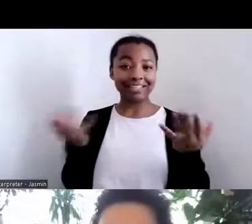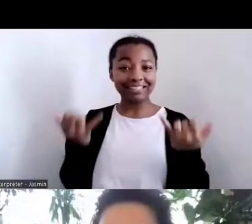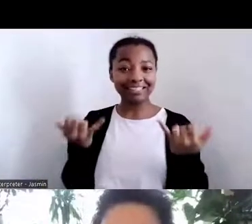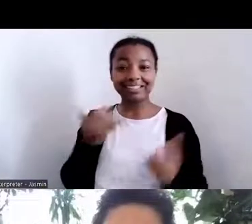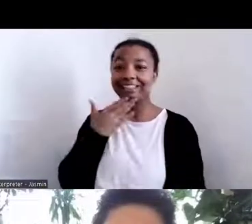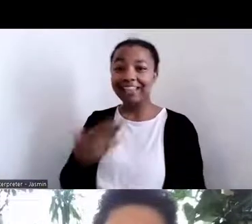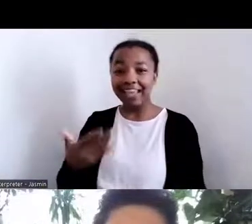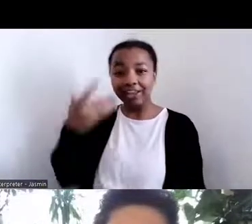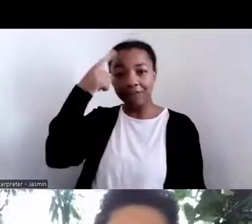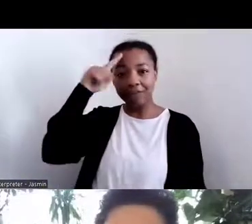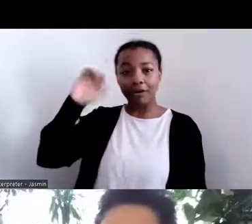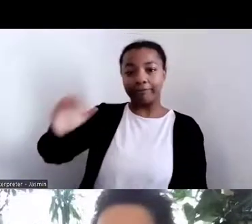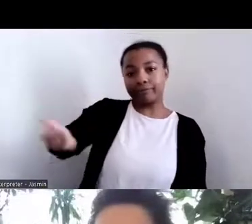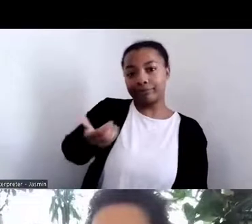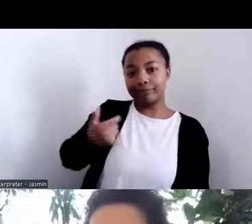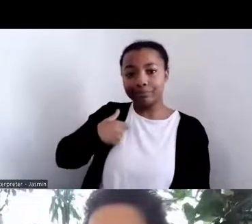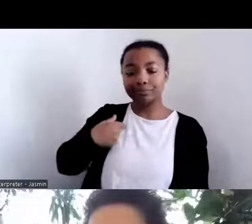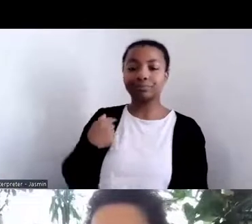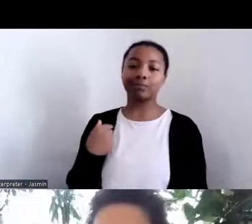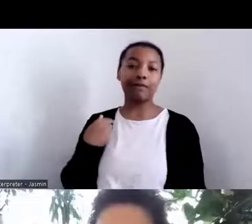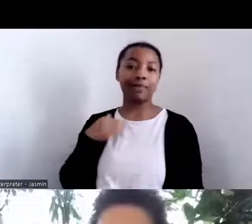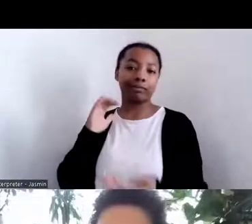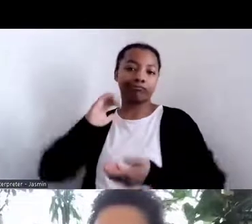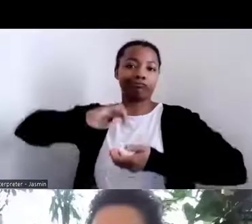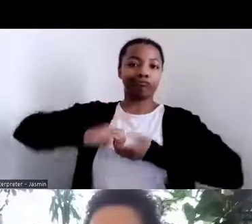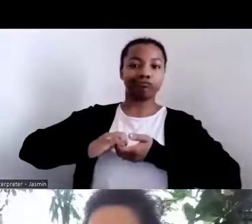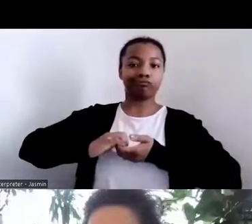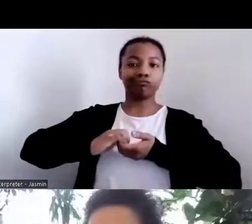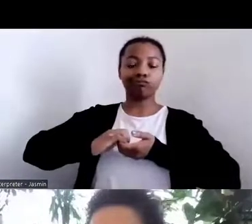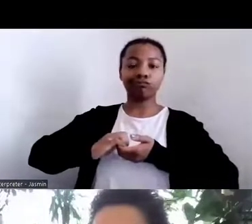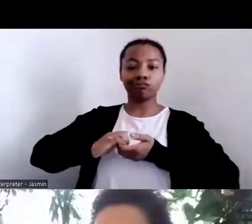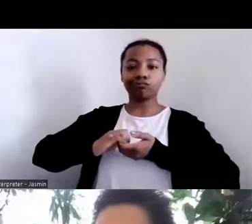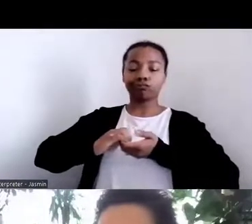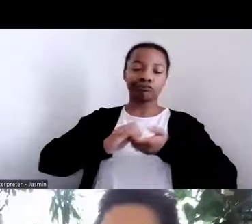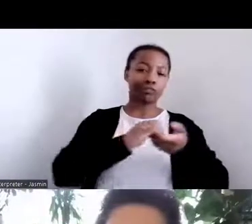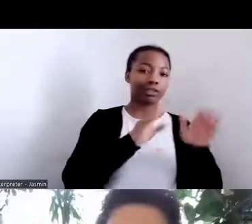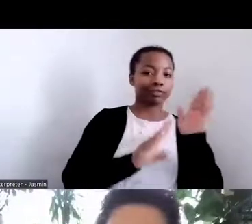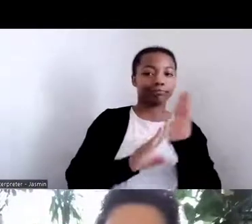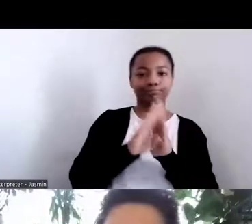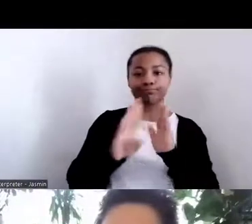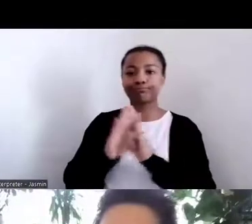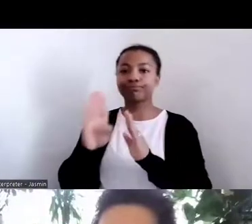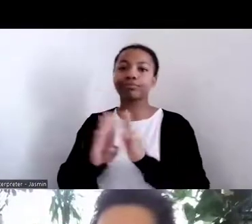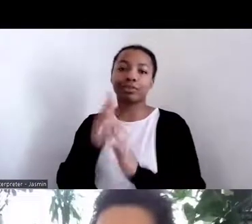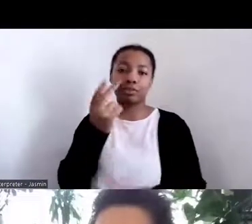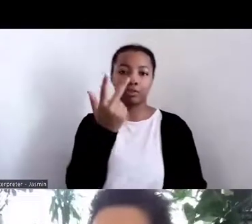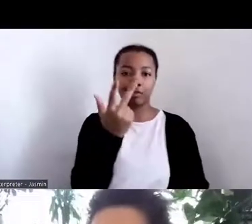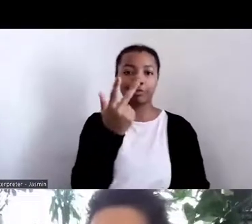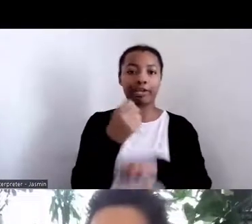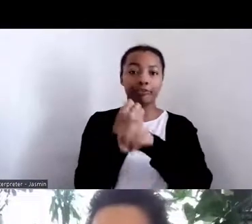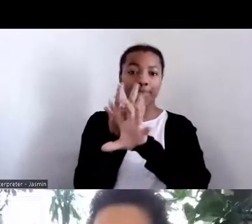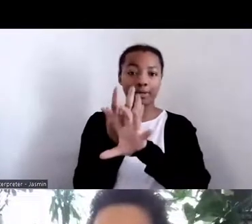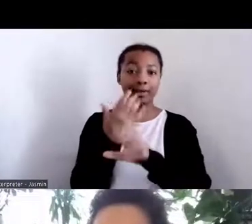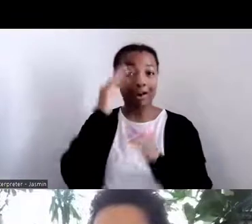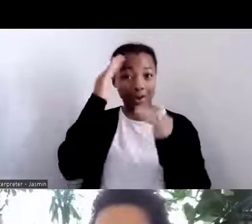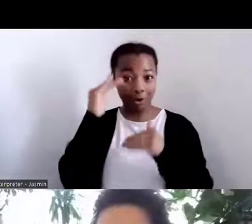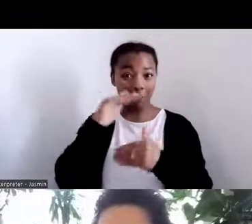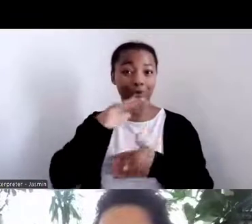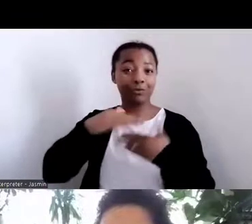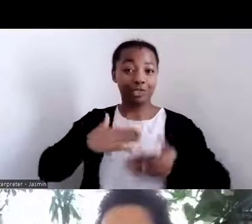I've been a part of the consultation of the three webinars, and hopefully you have all enjoyed the two previous webinars.